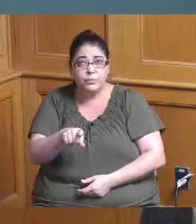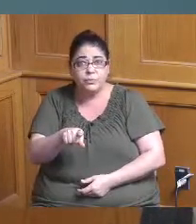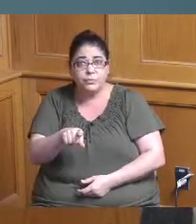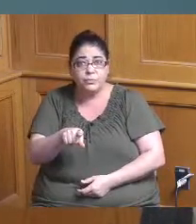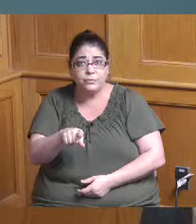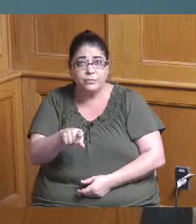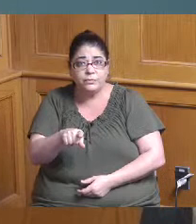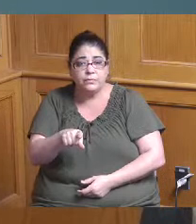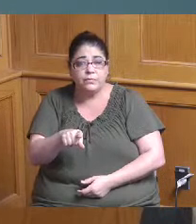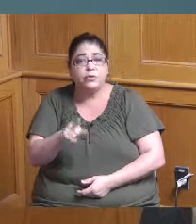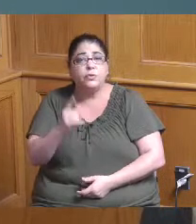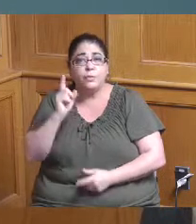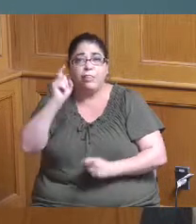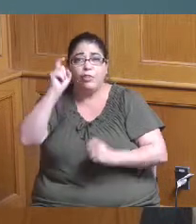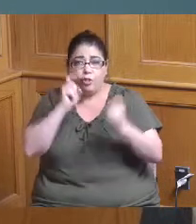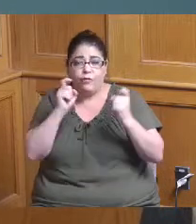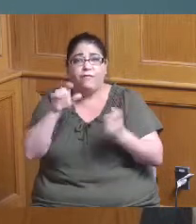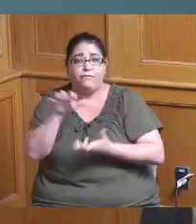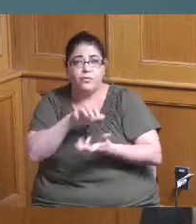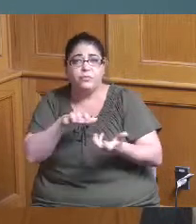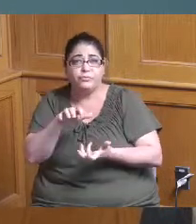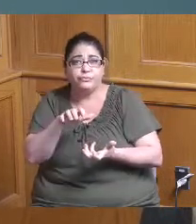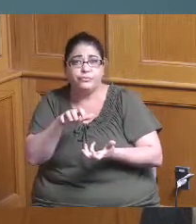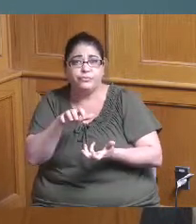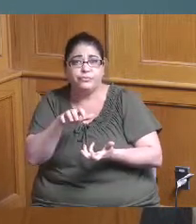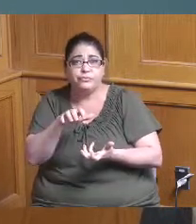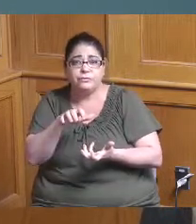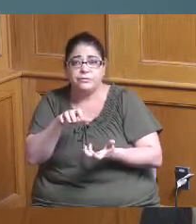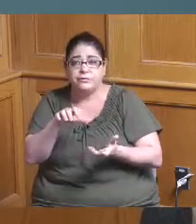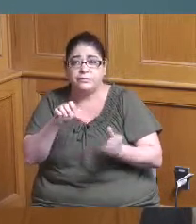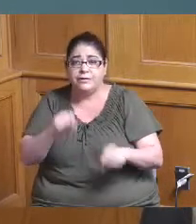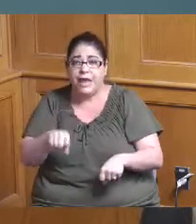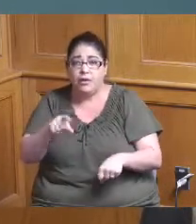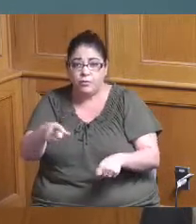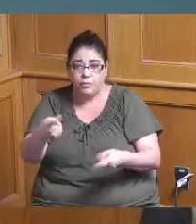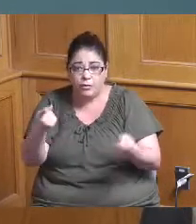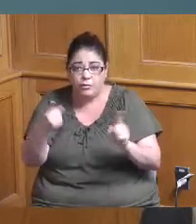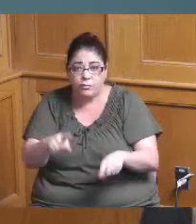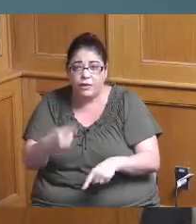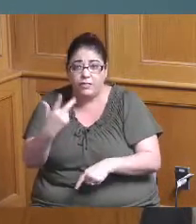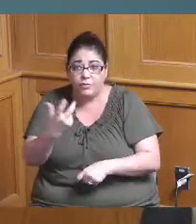you looked a little confused can you you agreed three years ago two and a half years ago to